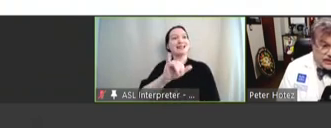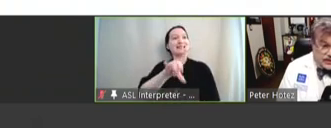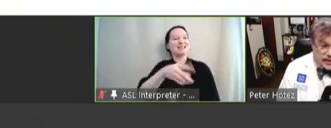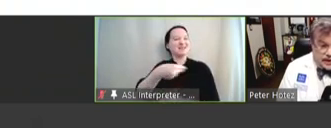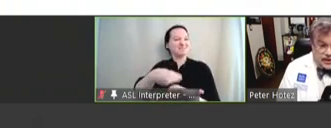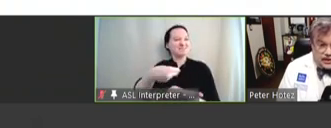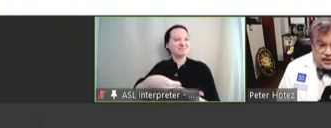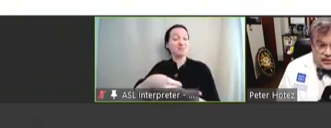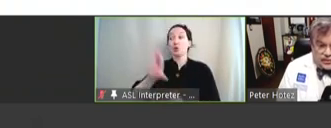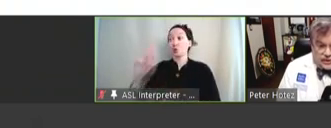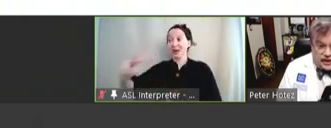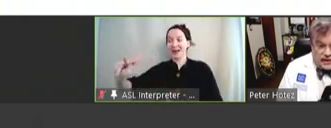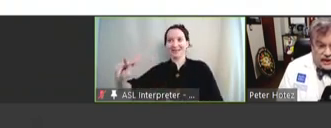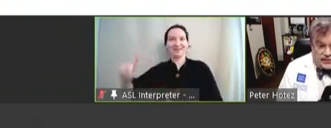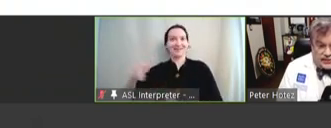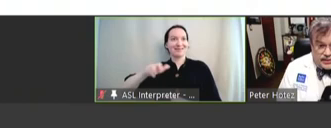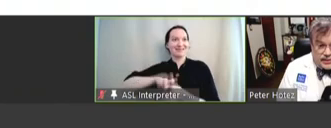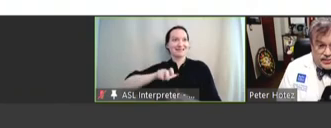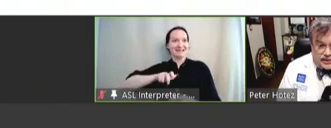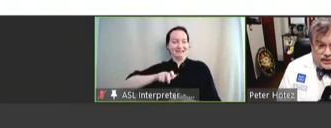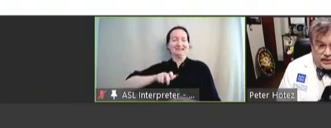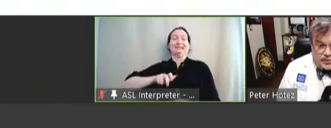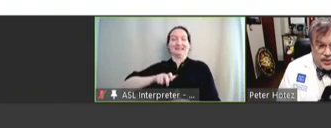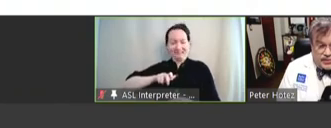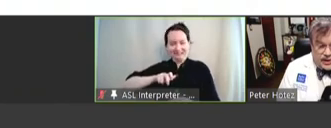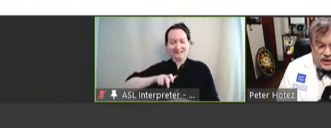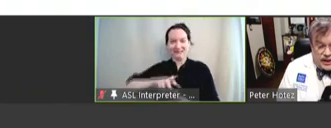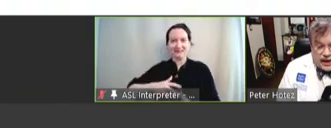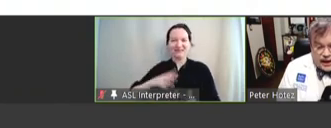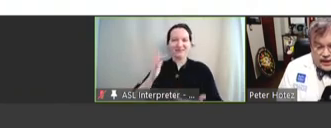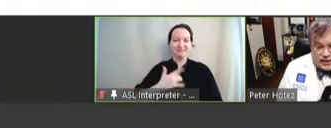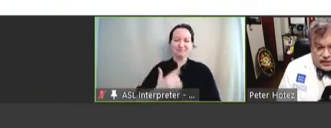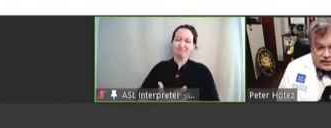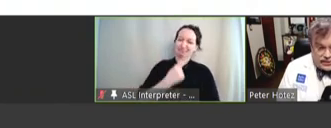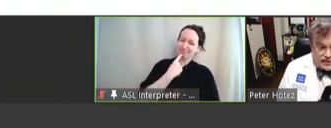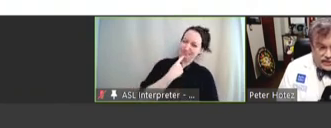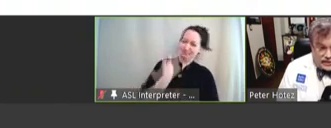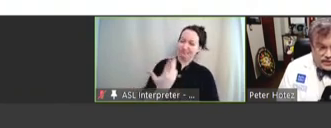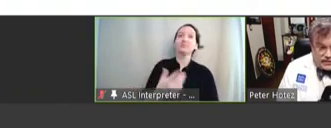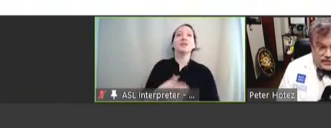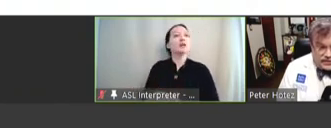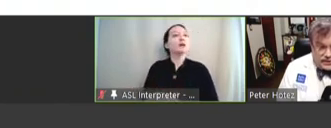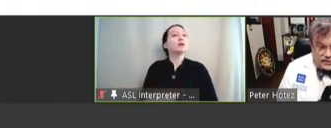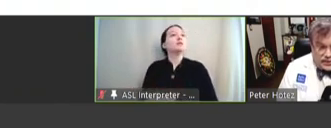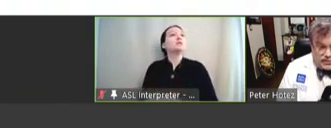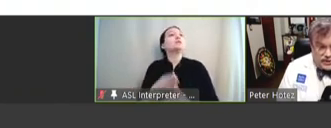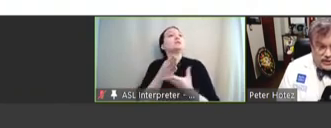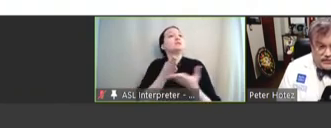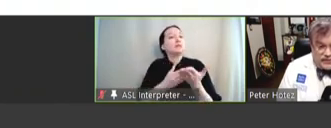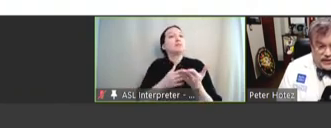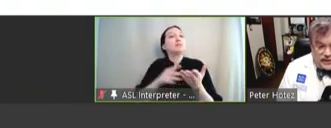the UK pulled out has been a big disappointment. And there's also been some social disruption as a